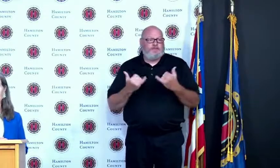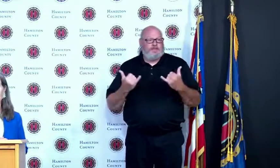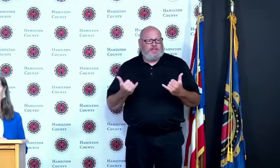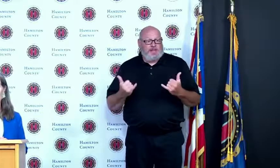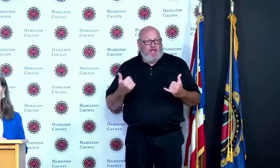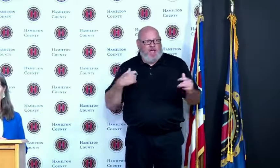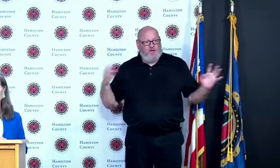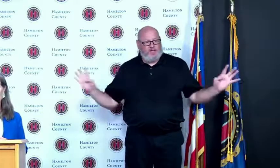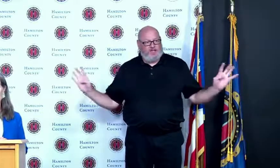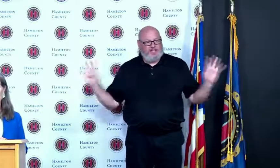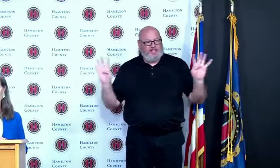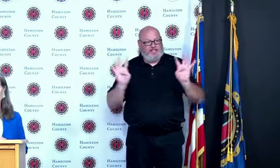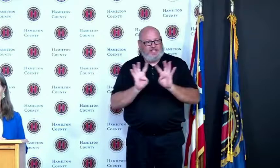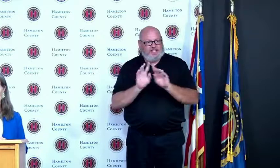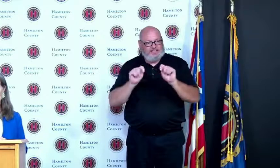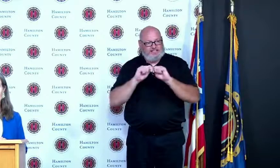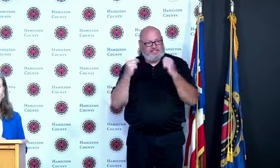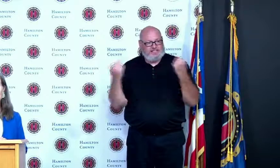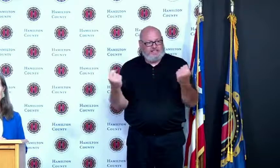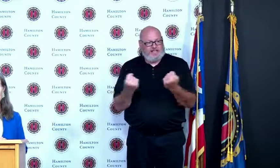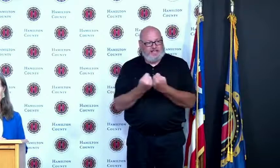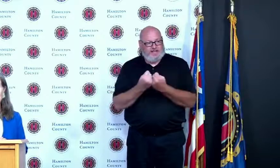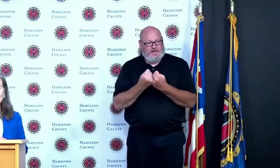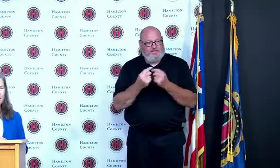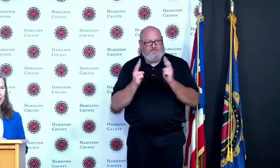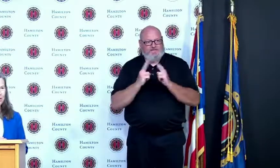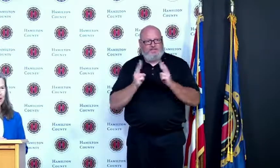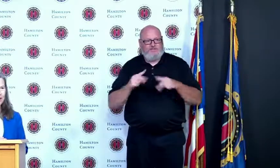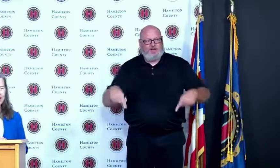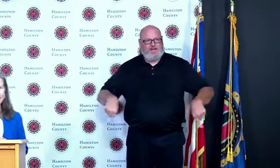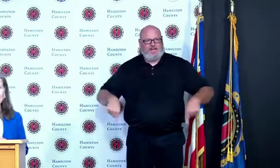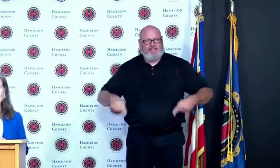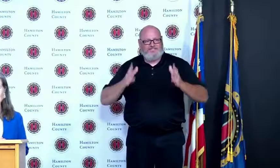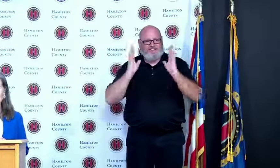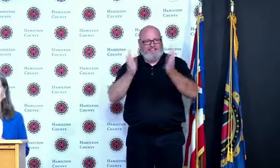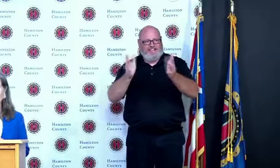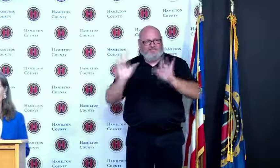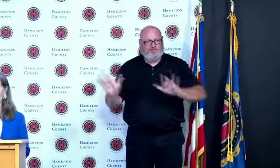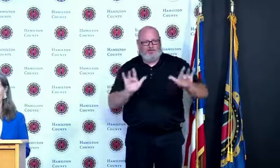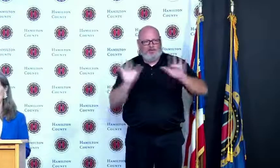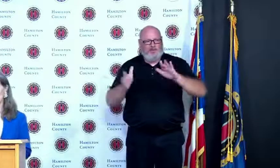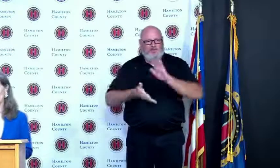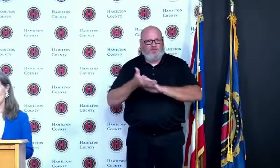leaving the computer screens but anyway they're going to do it so let's say thanks to the team